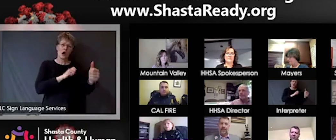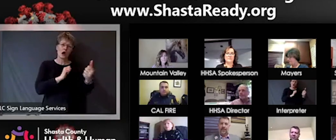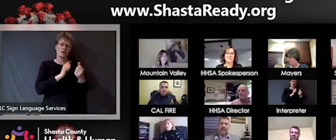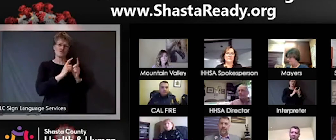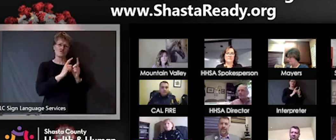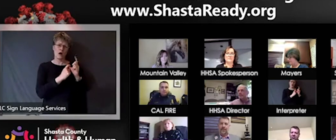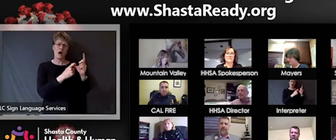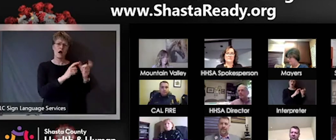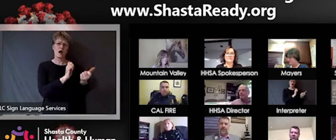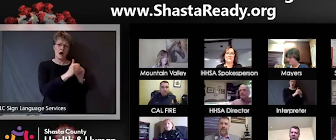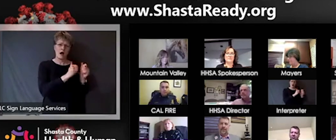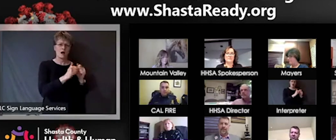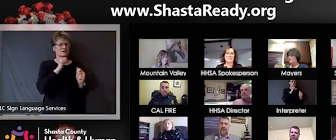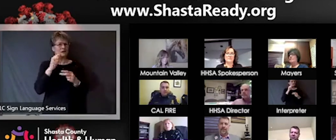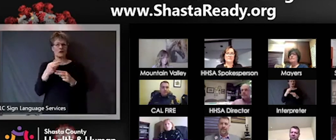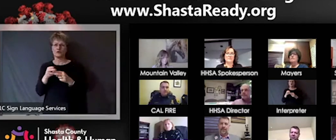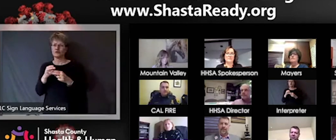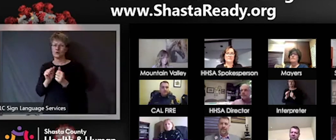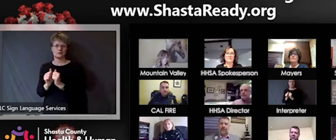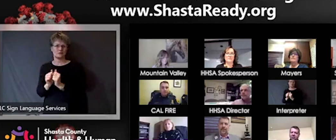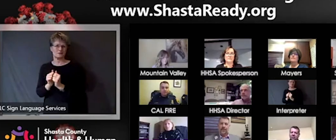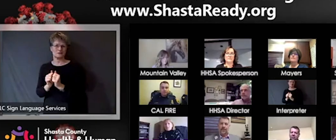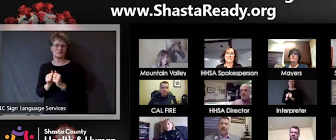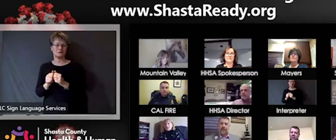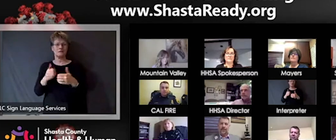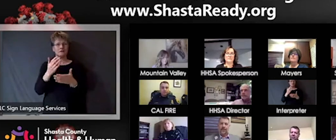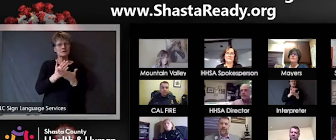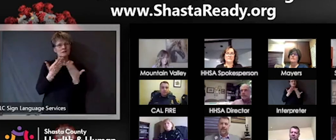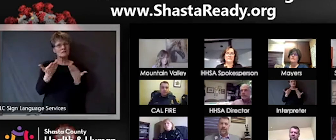there are some things we can't change and some things that we can and so the